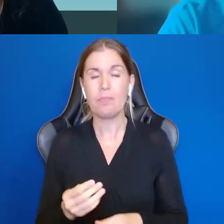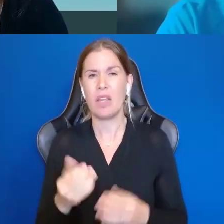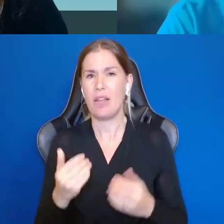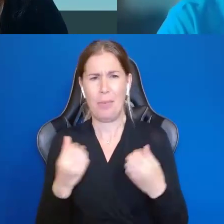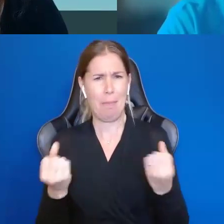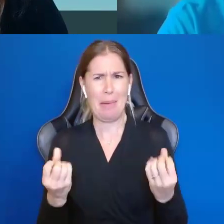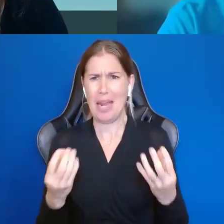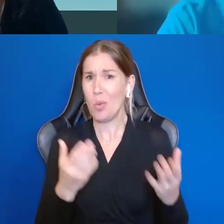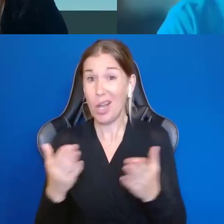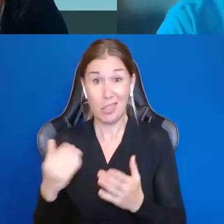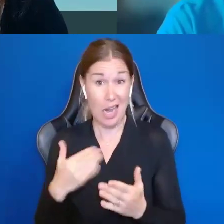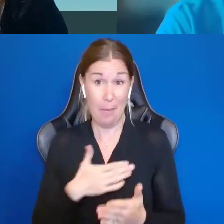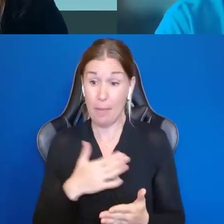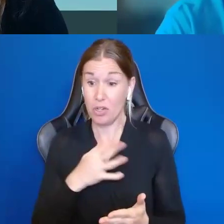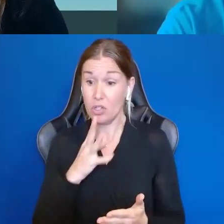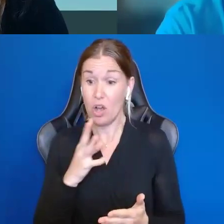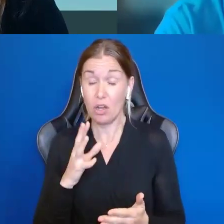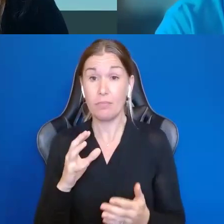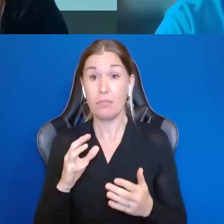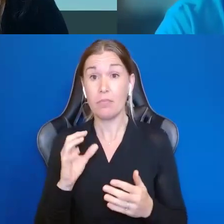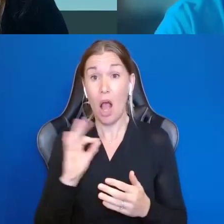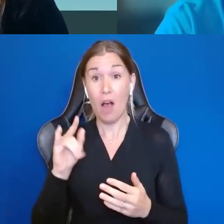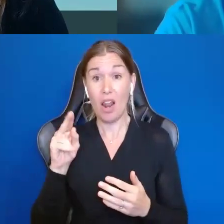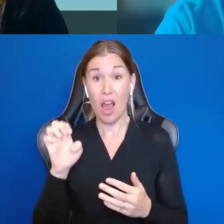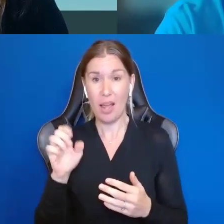to talk about it offline because it goes well beyond the time we have,